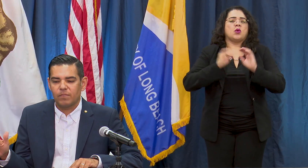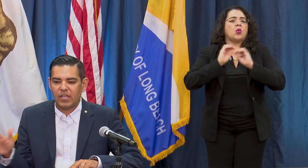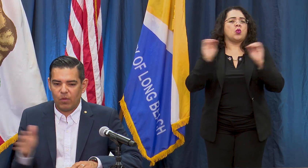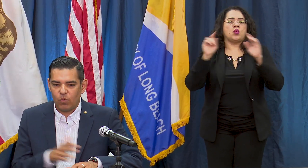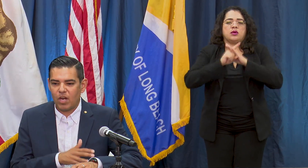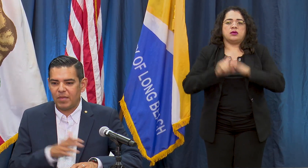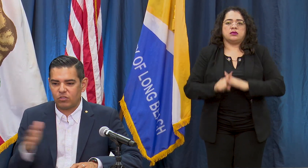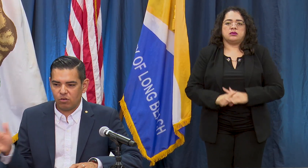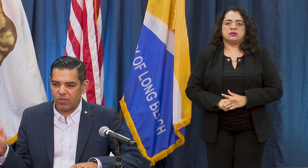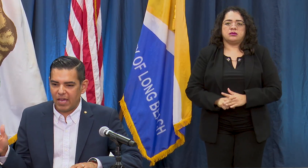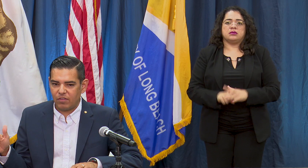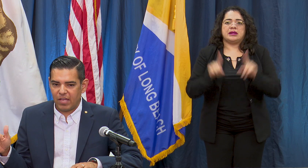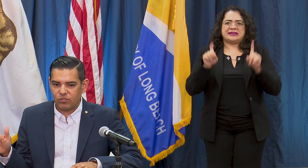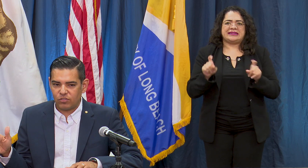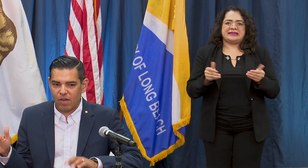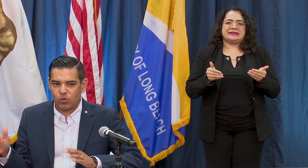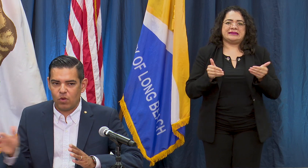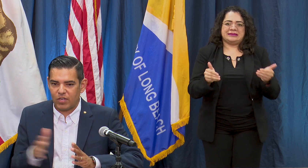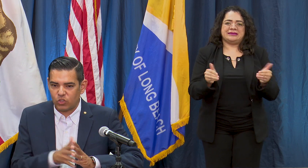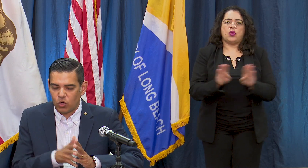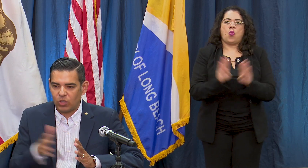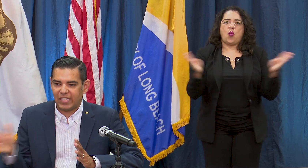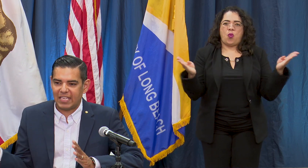we want to make sure that just everyone that is currently getting